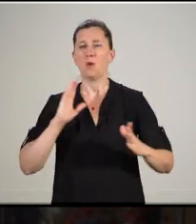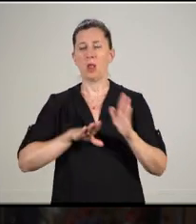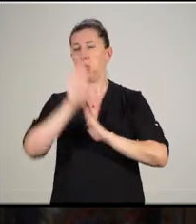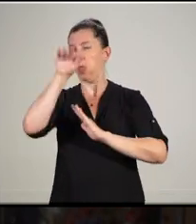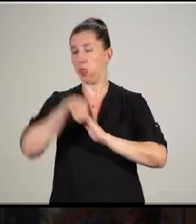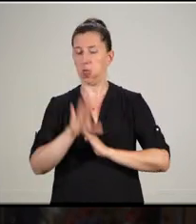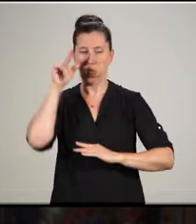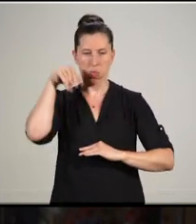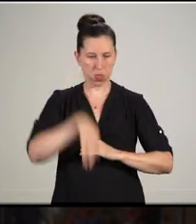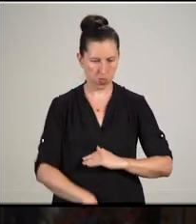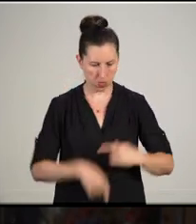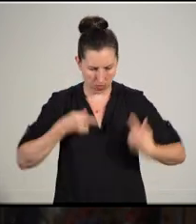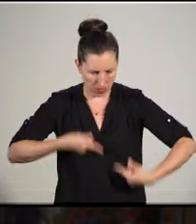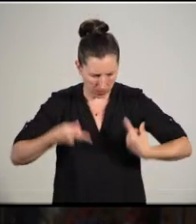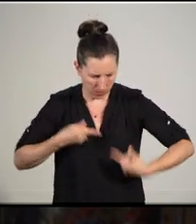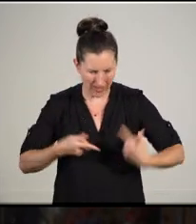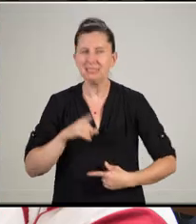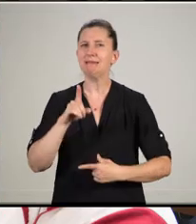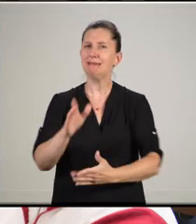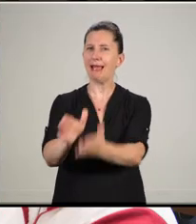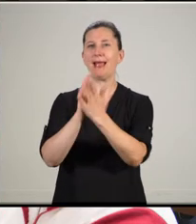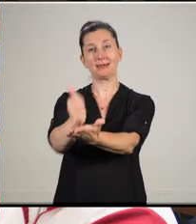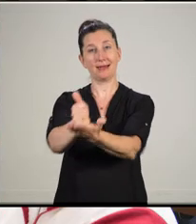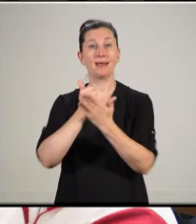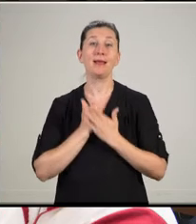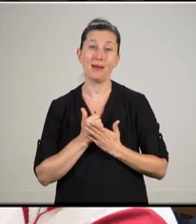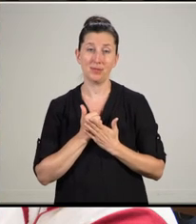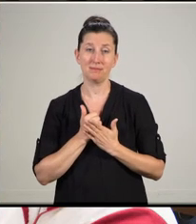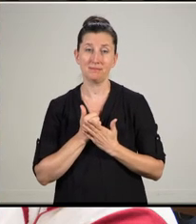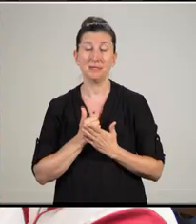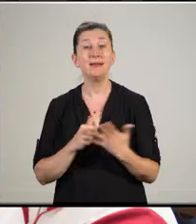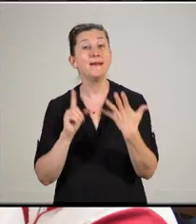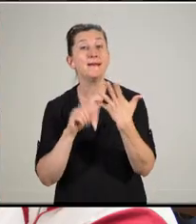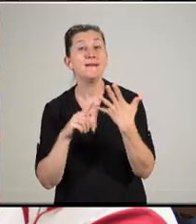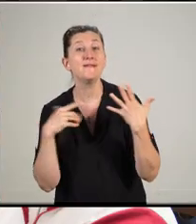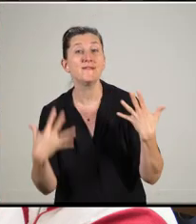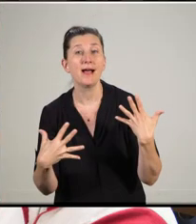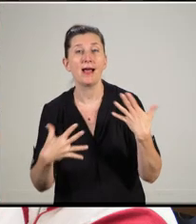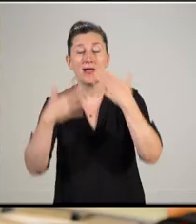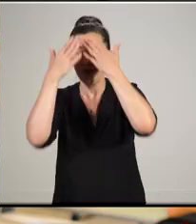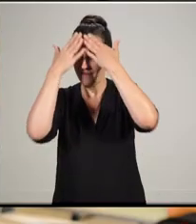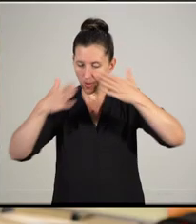Ask for help. Five: be open - to people different from yourselves and to